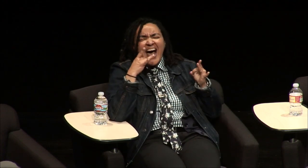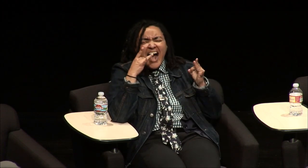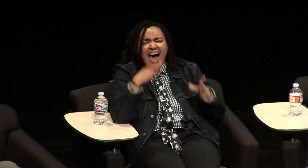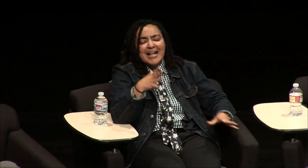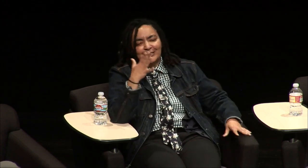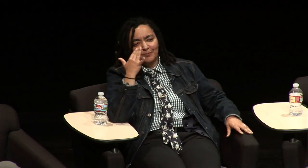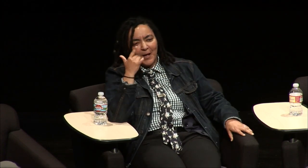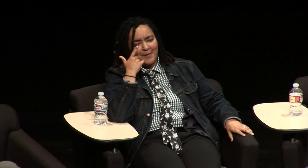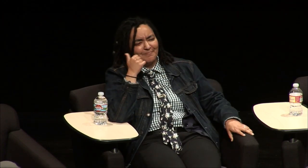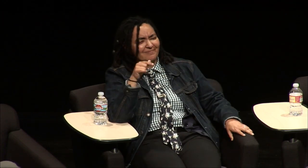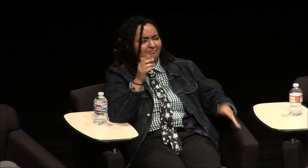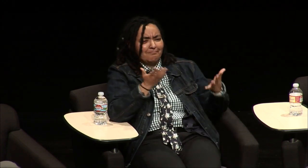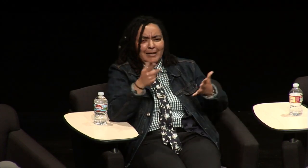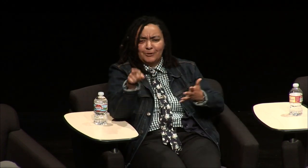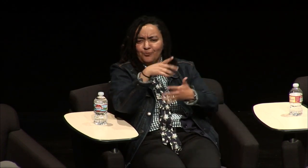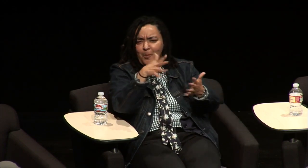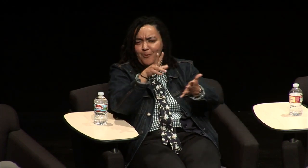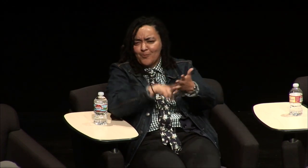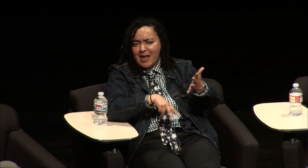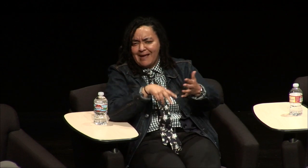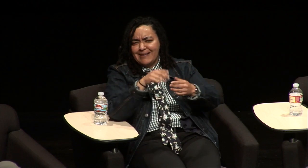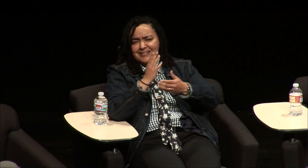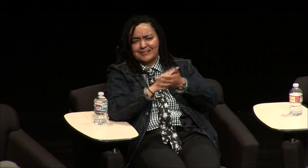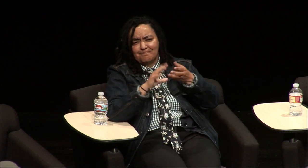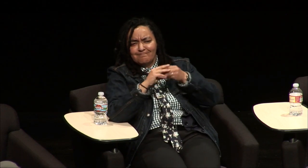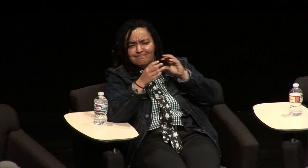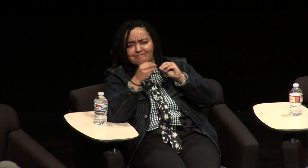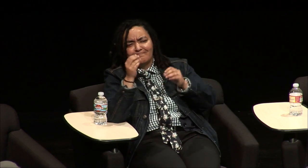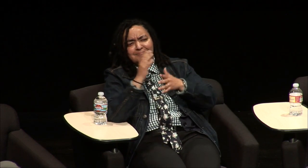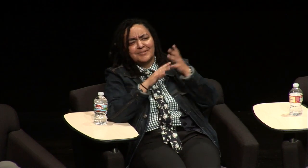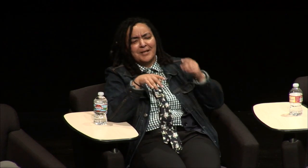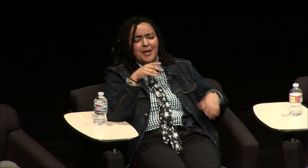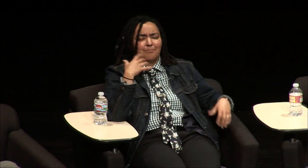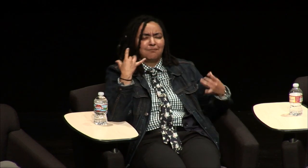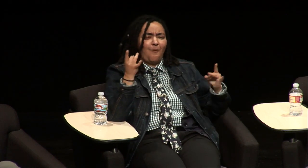Thursdays my mom dropped me off every Thursday I don't know if you've ever